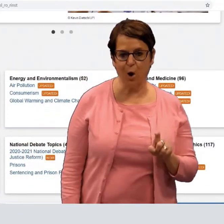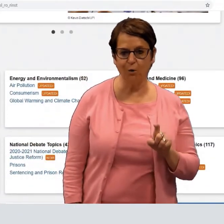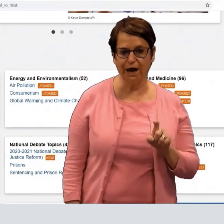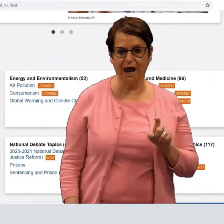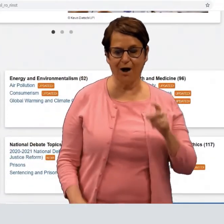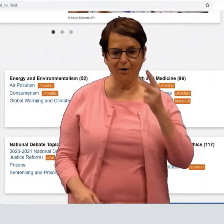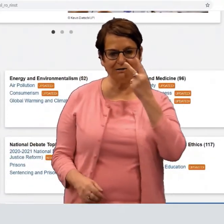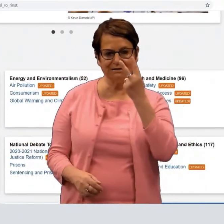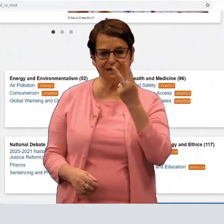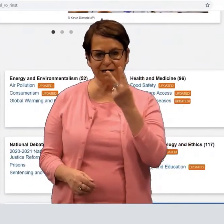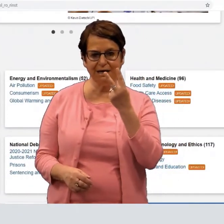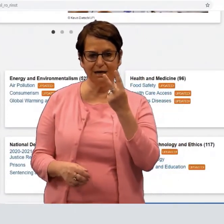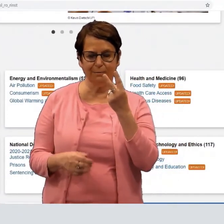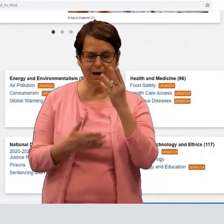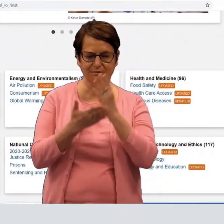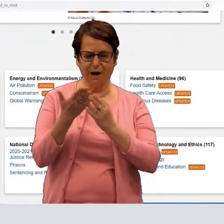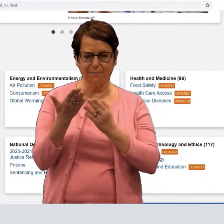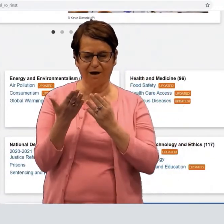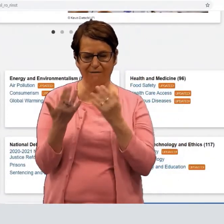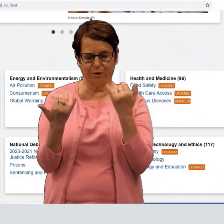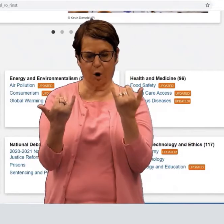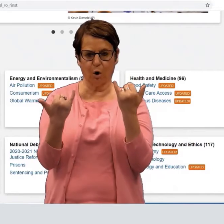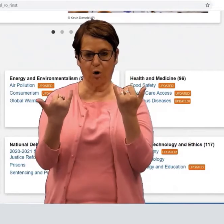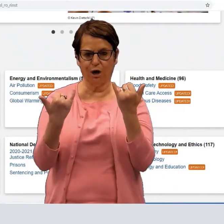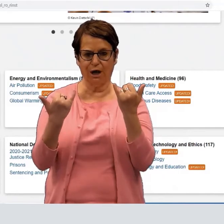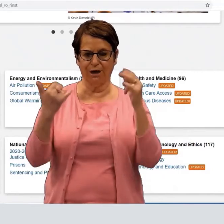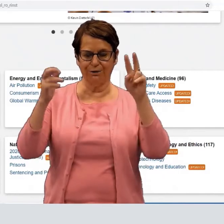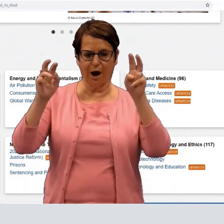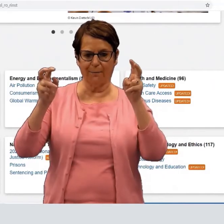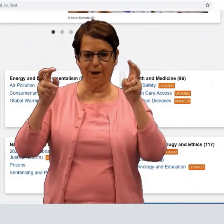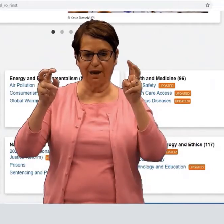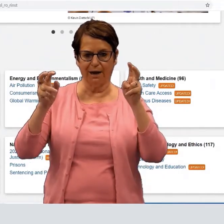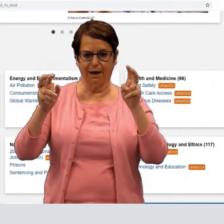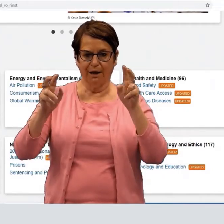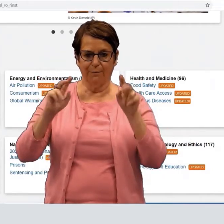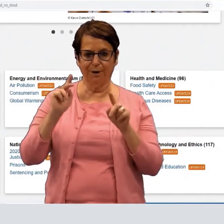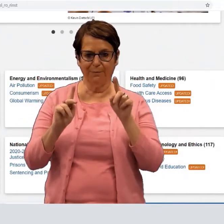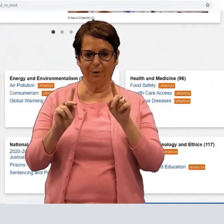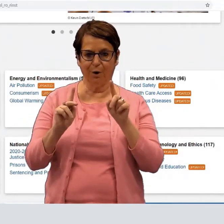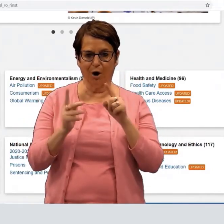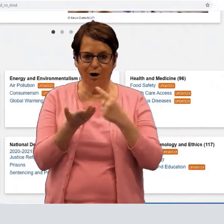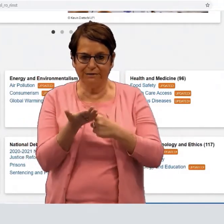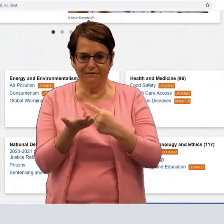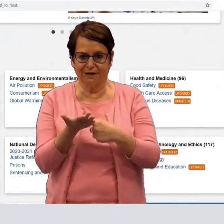You can scroll down and see some of the current topics that people are discussing.